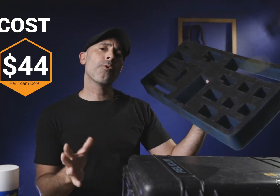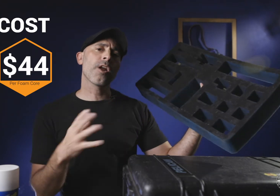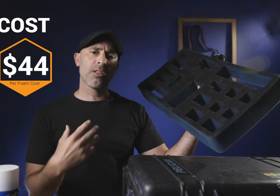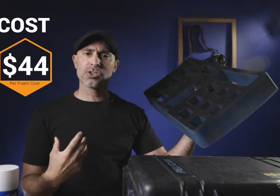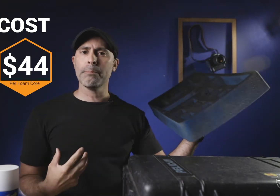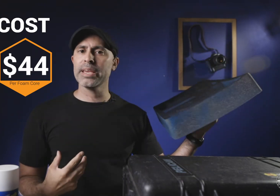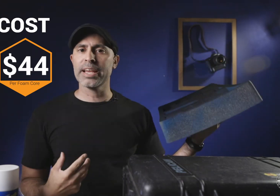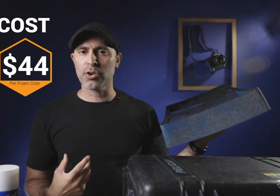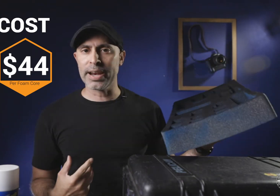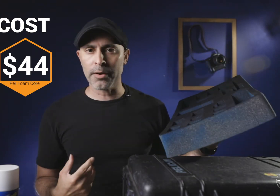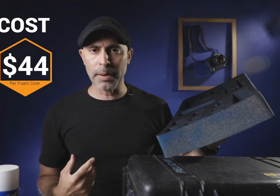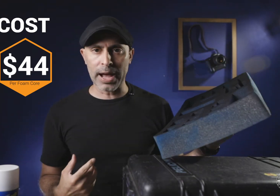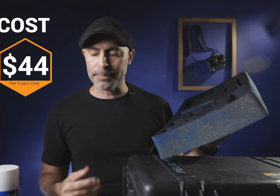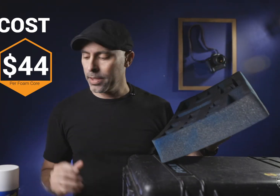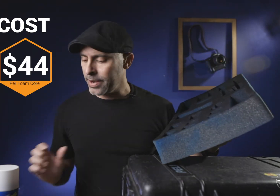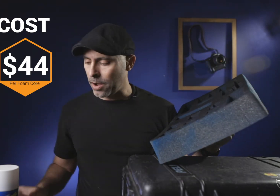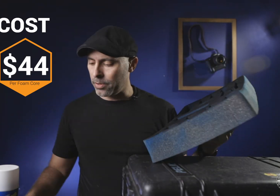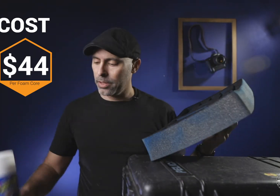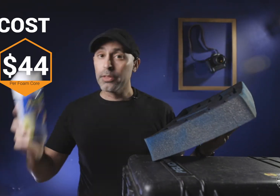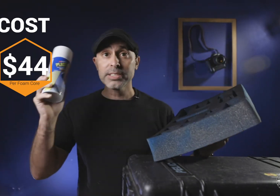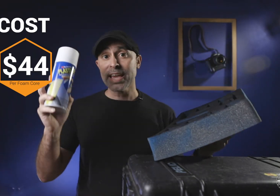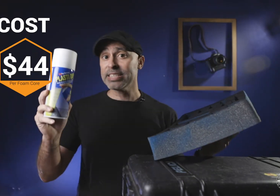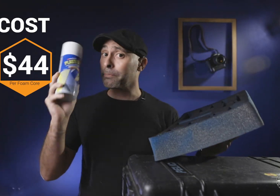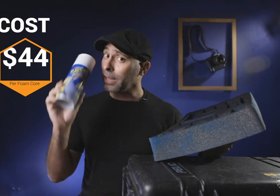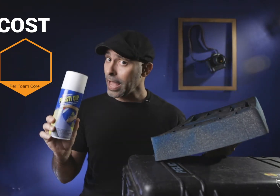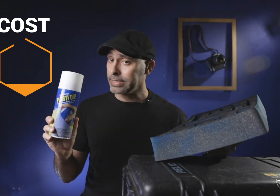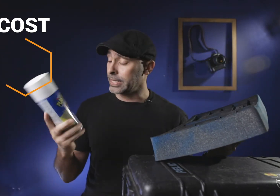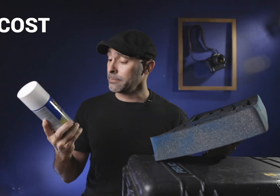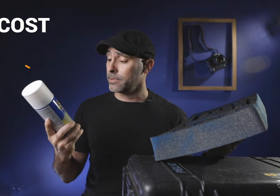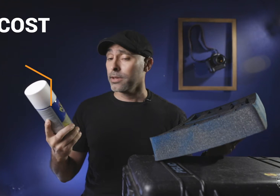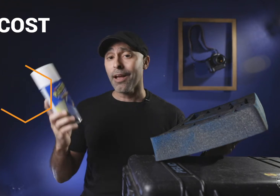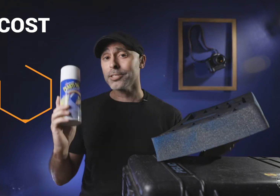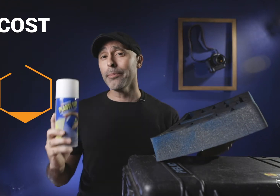four dollars on bnh right now to Bob now this case of Placid it costing you about